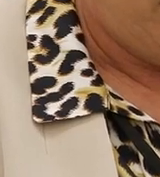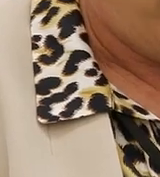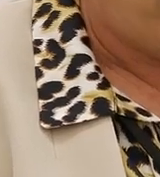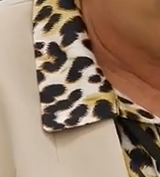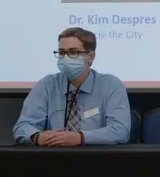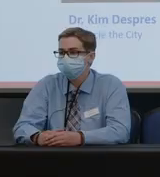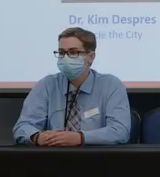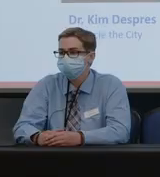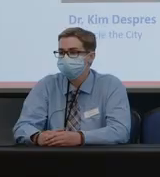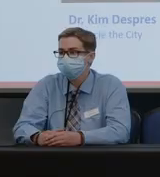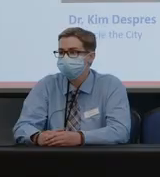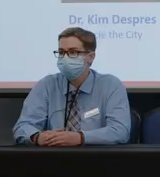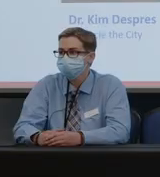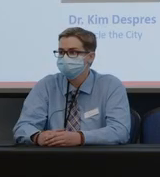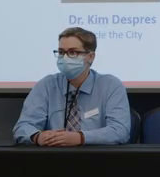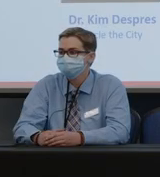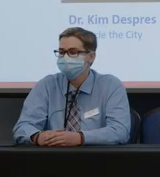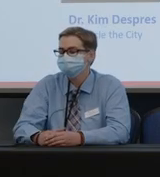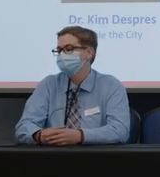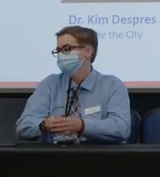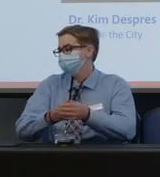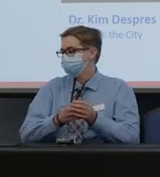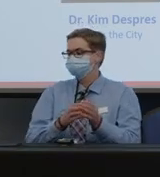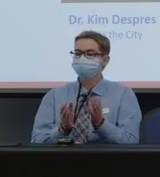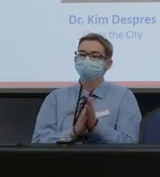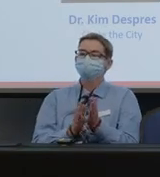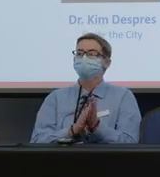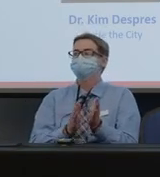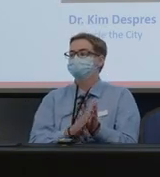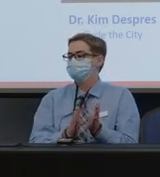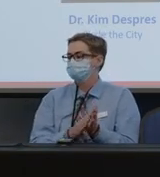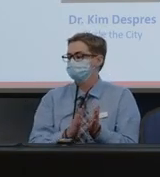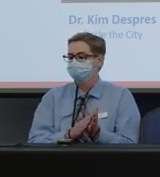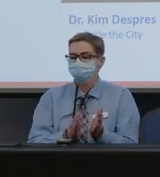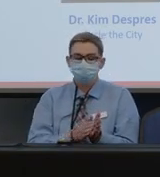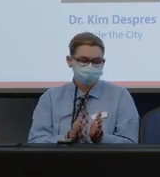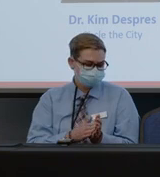Welcome Kim. (audience applauding)